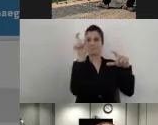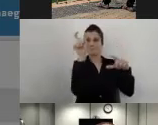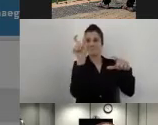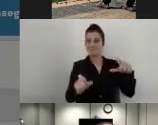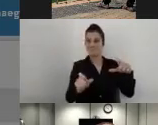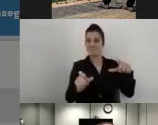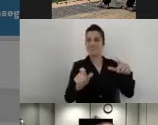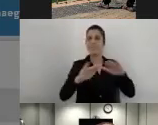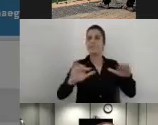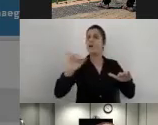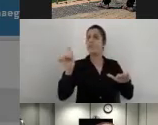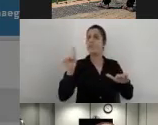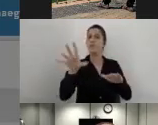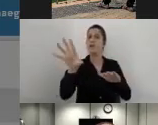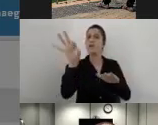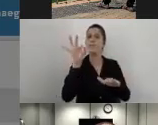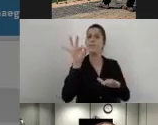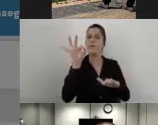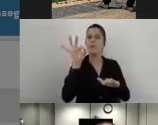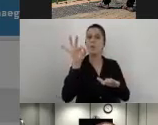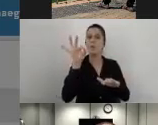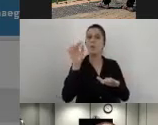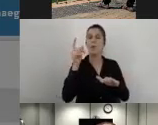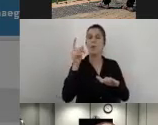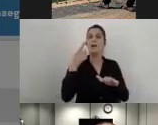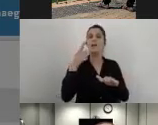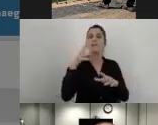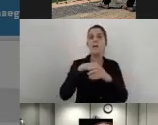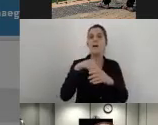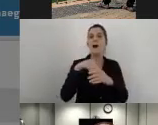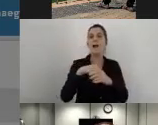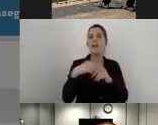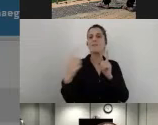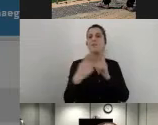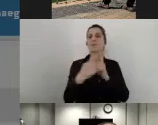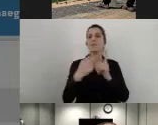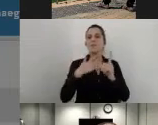select the accessibility component that I would like to survey. So for example,